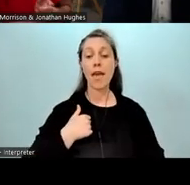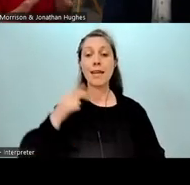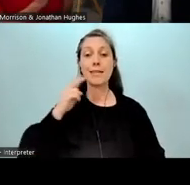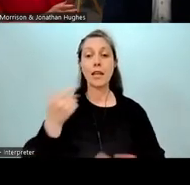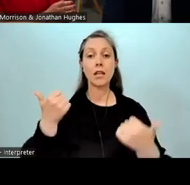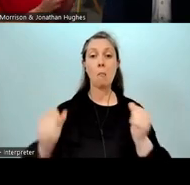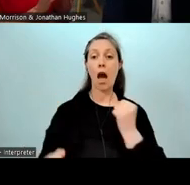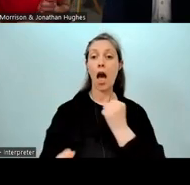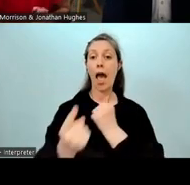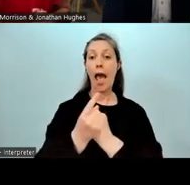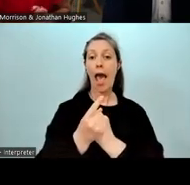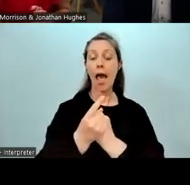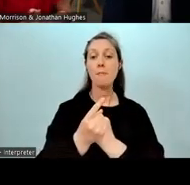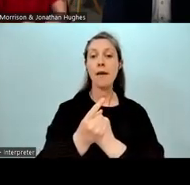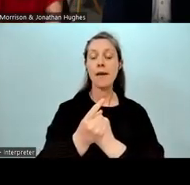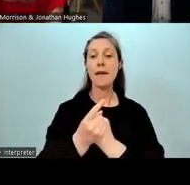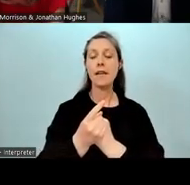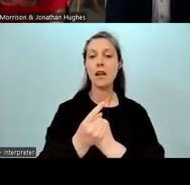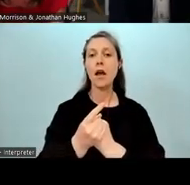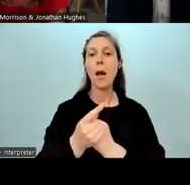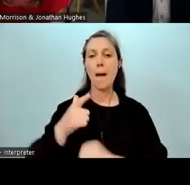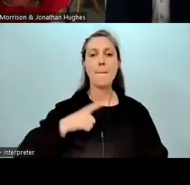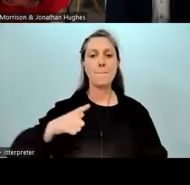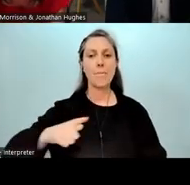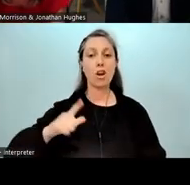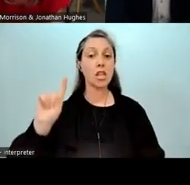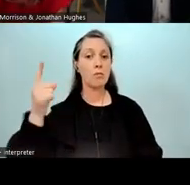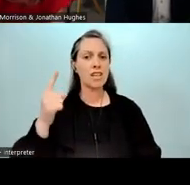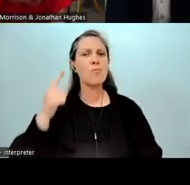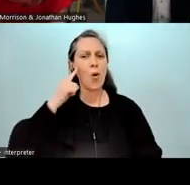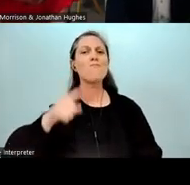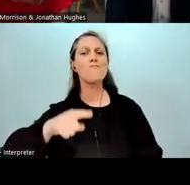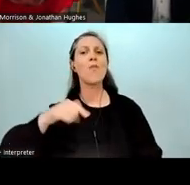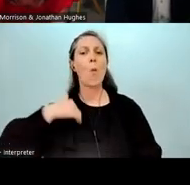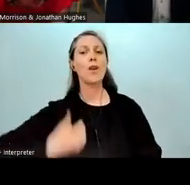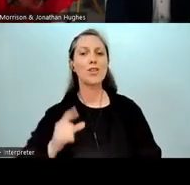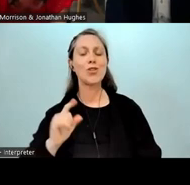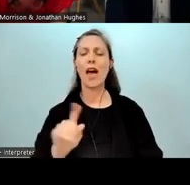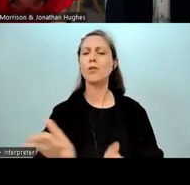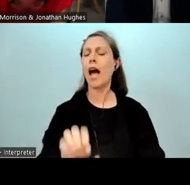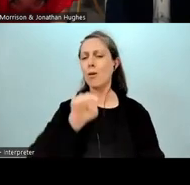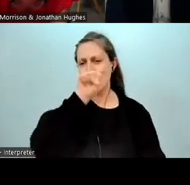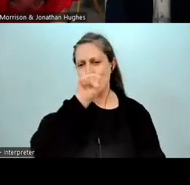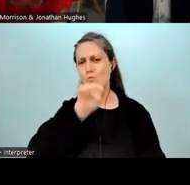because it was a genuine desire from the principal was Chef's Kiss, perfect.